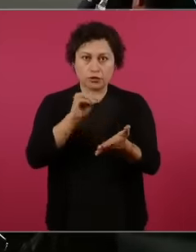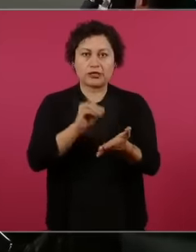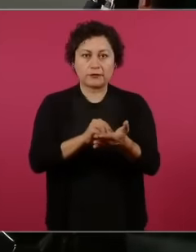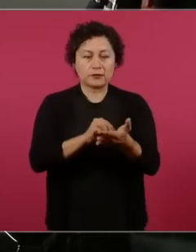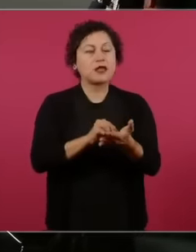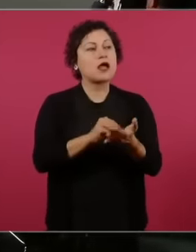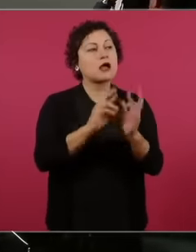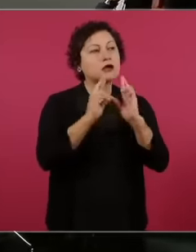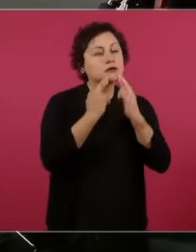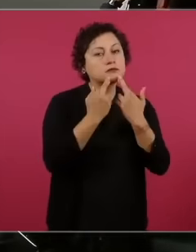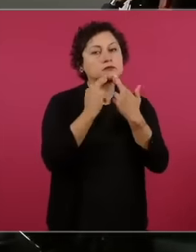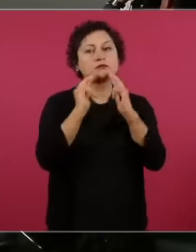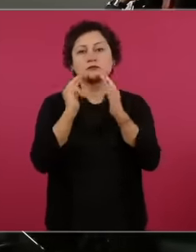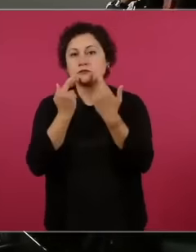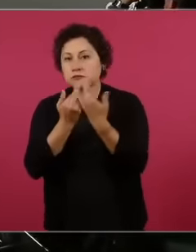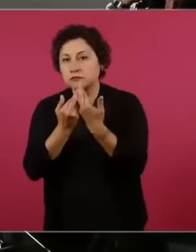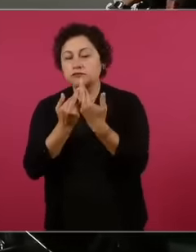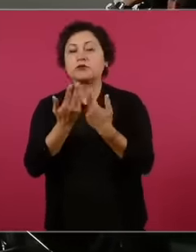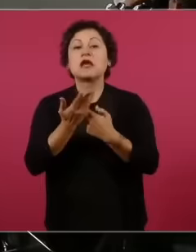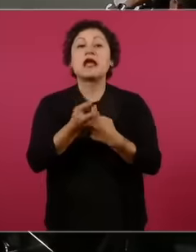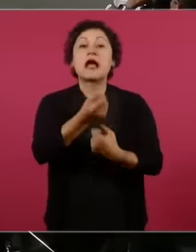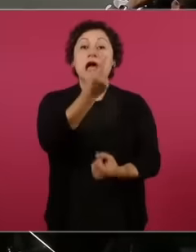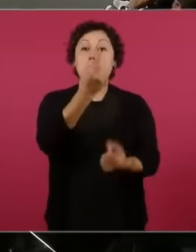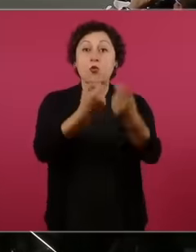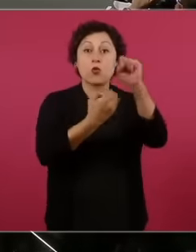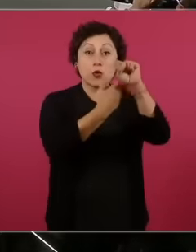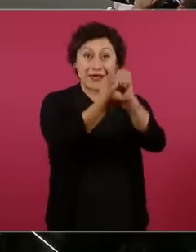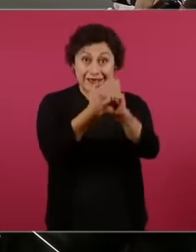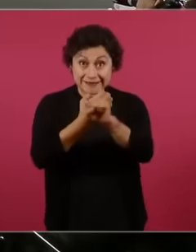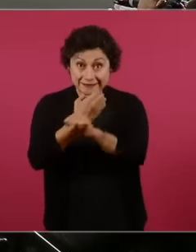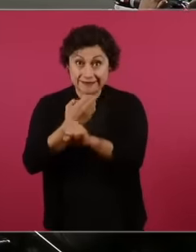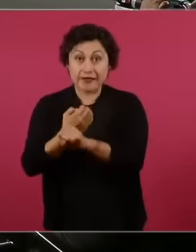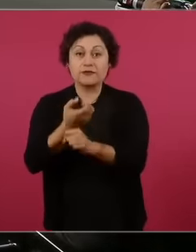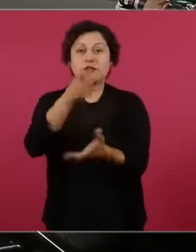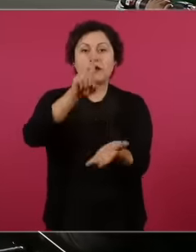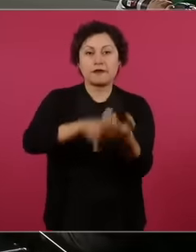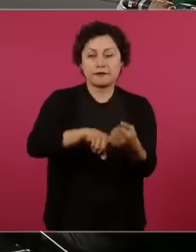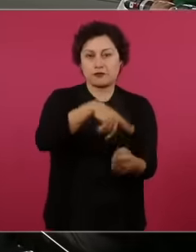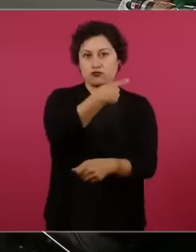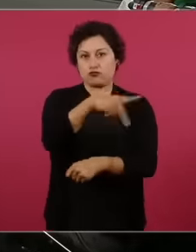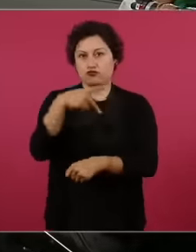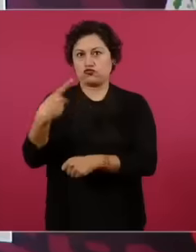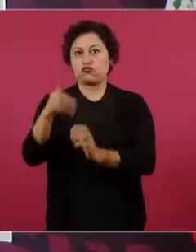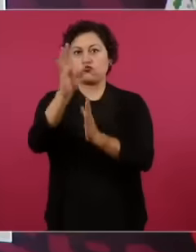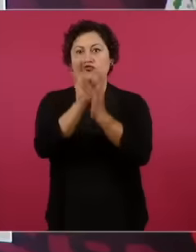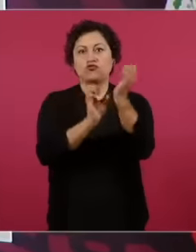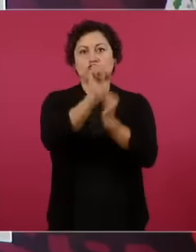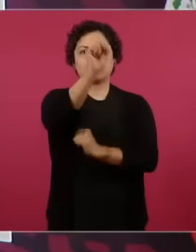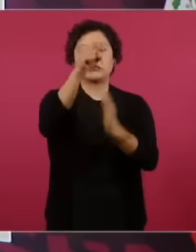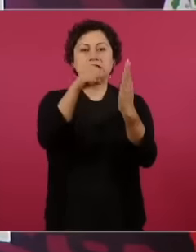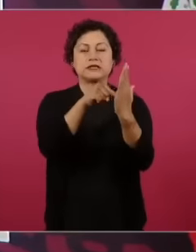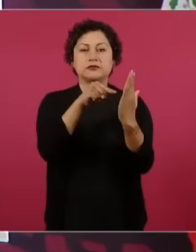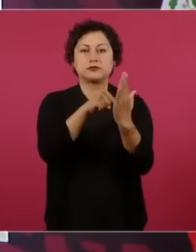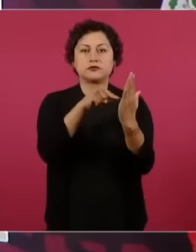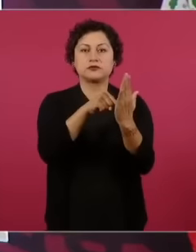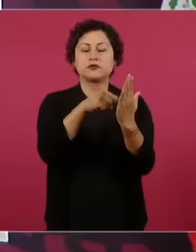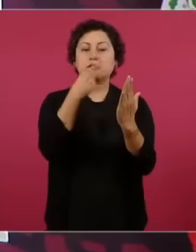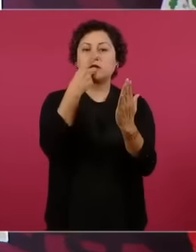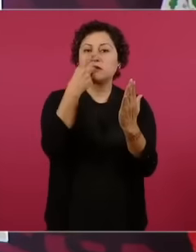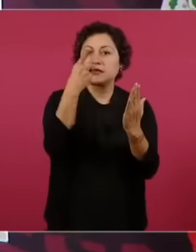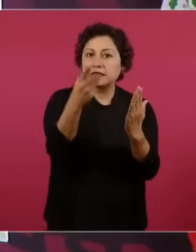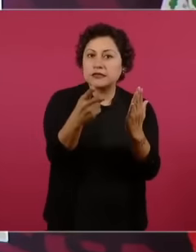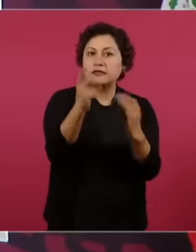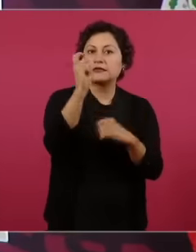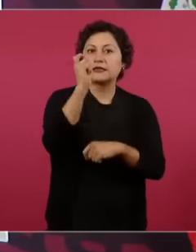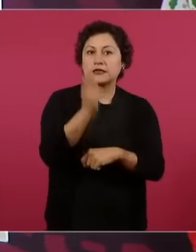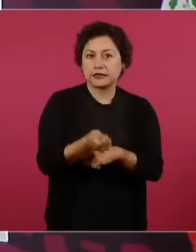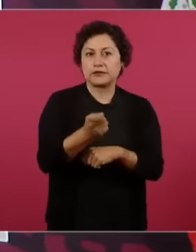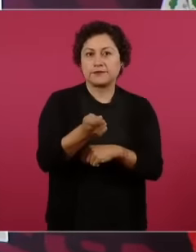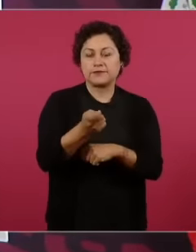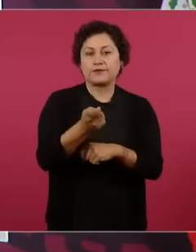constitutions establish the local institutions the institutions of the states that A qualified majority is